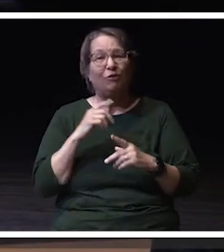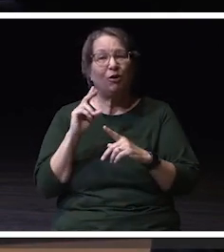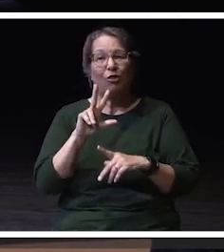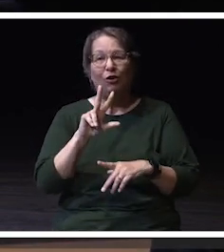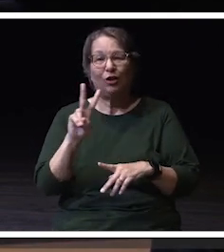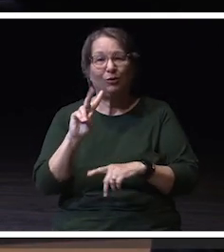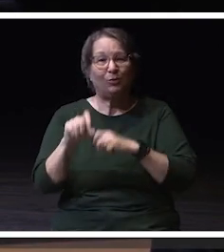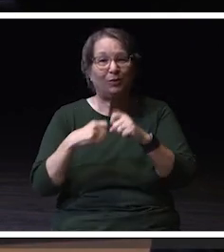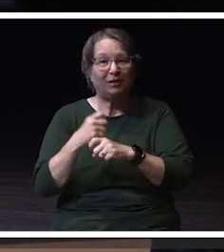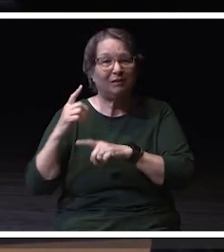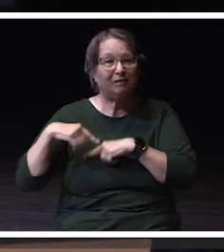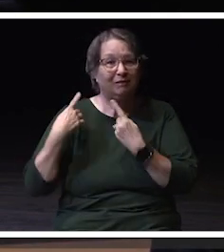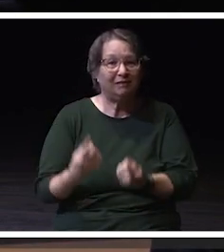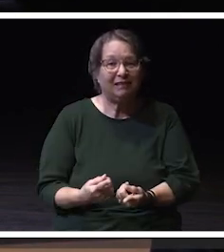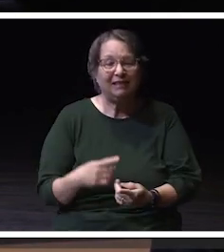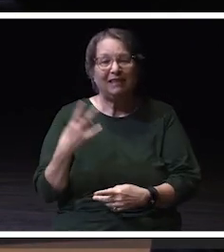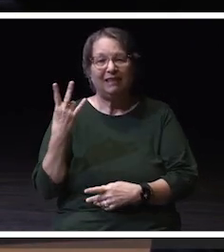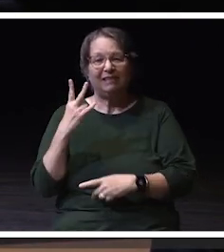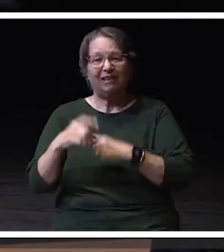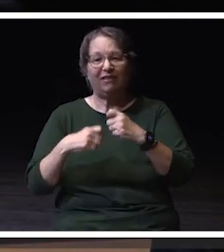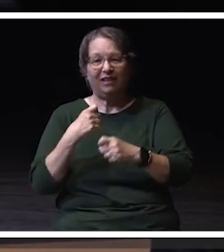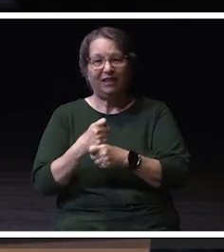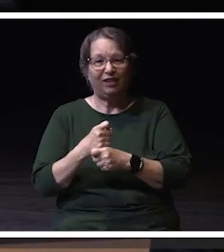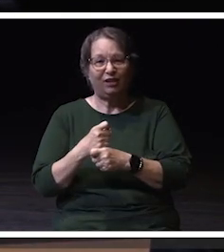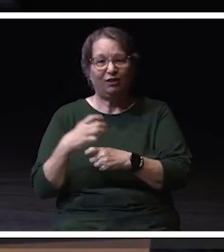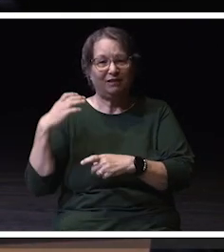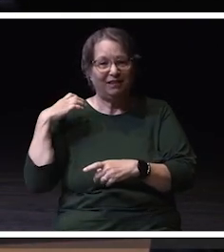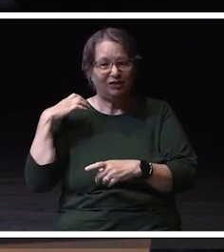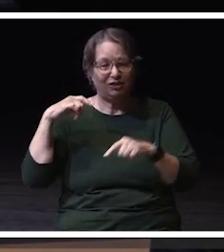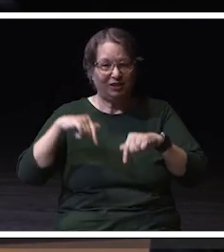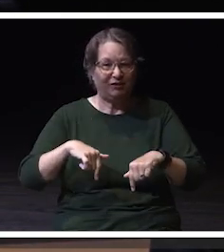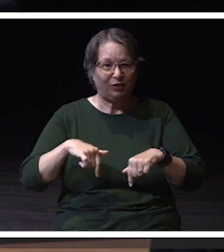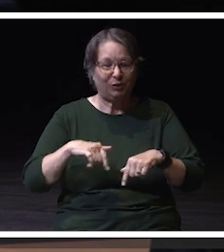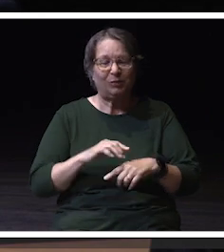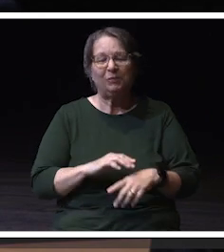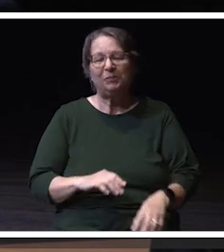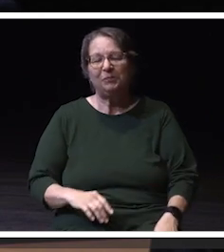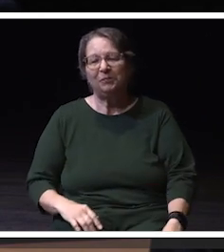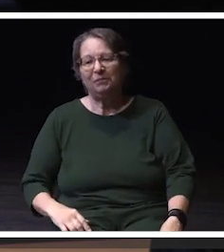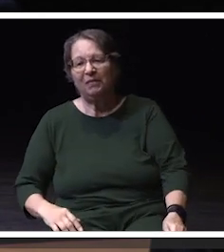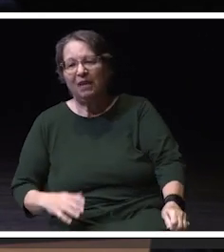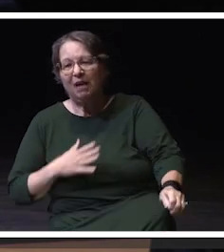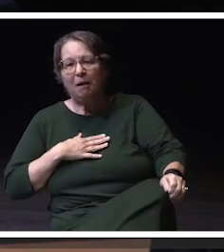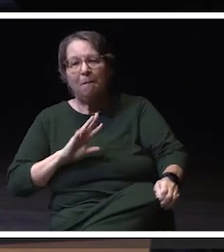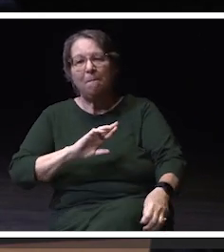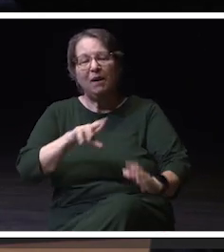17 of those have been a as Chief at this campus. My role as Chief, really is to make sure